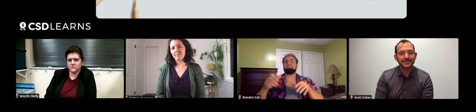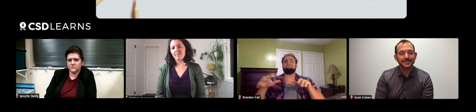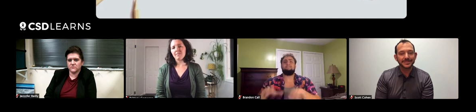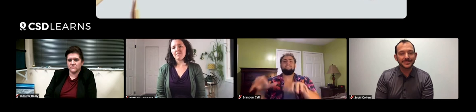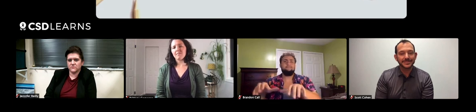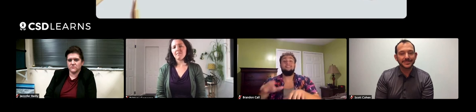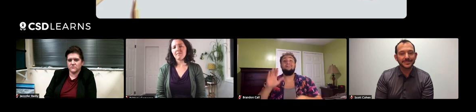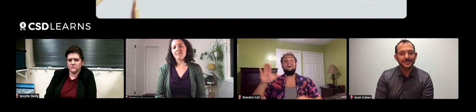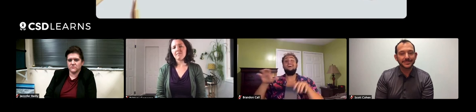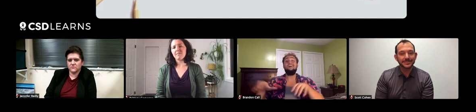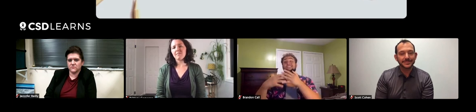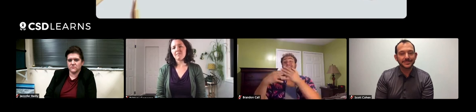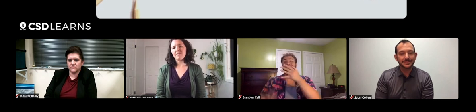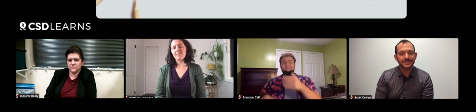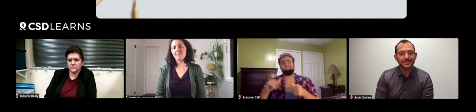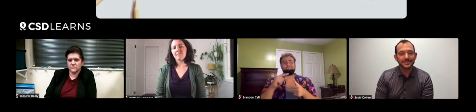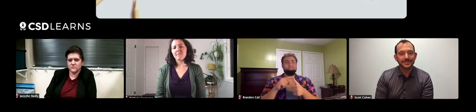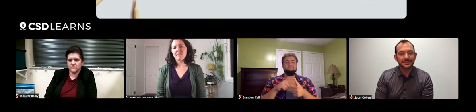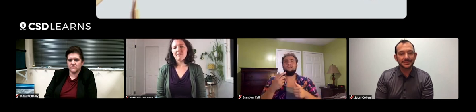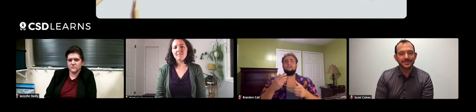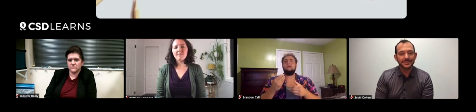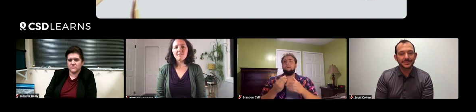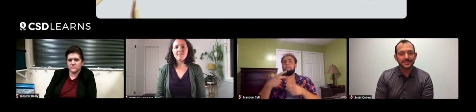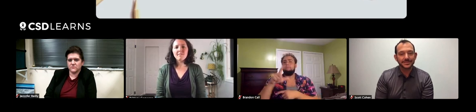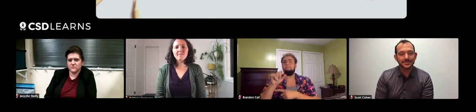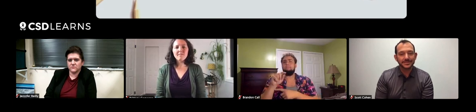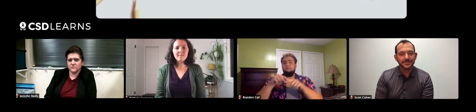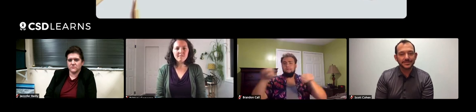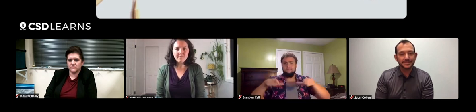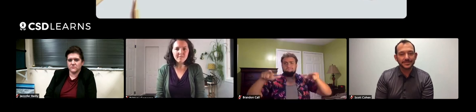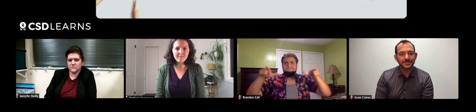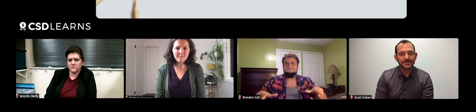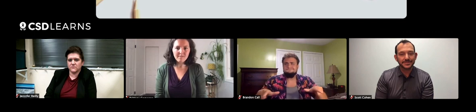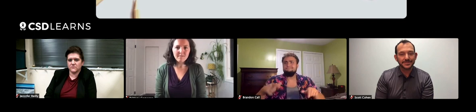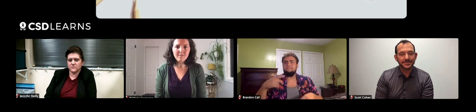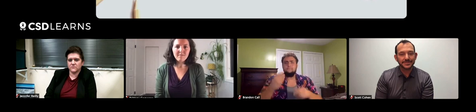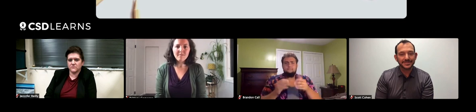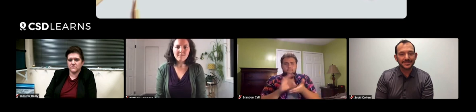and then move forward with those activities. We have a plotting activity where they can count how many plants